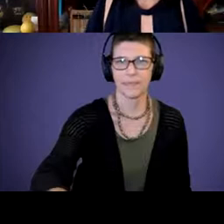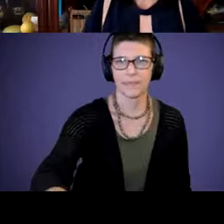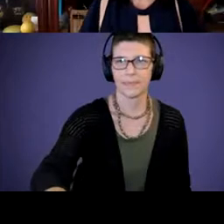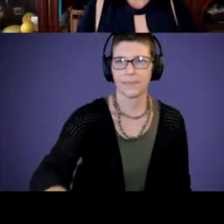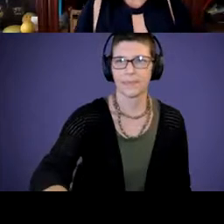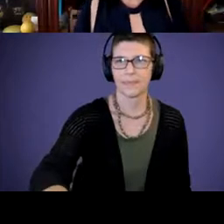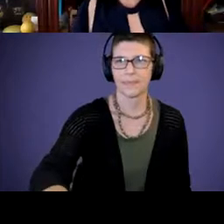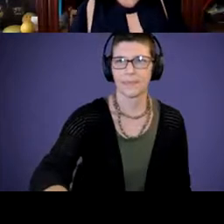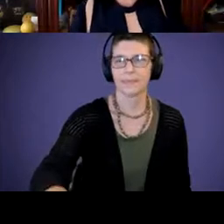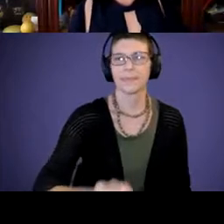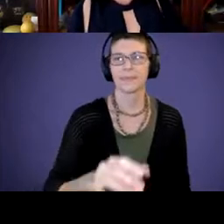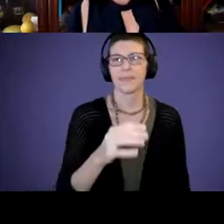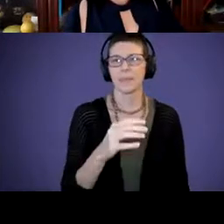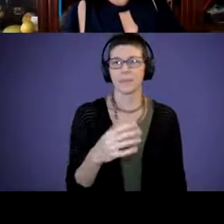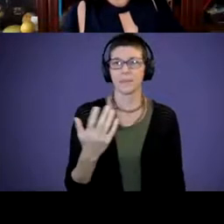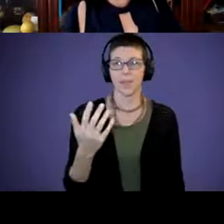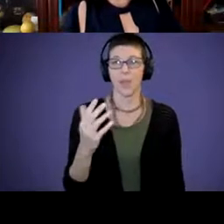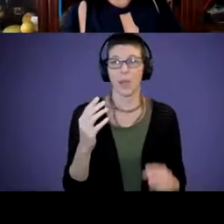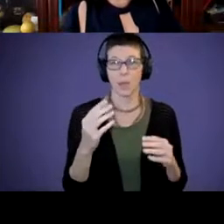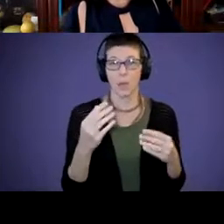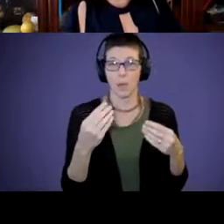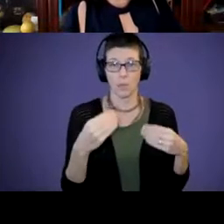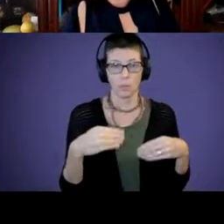Providing opportunities for your child to play with other children?